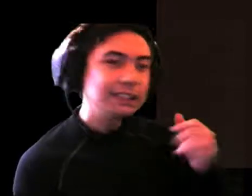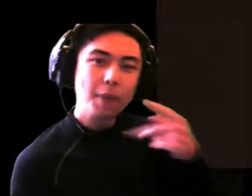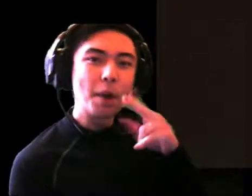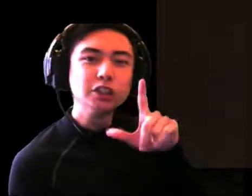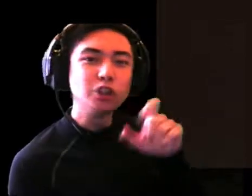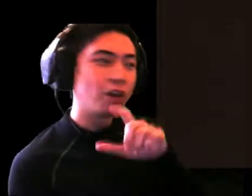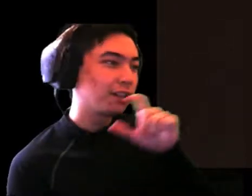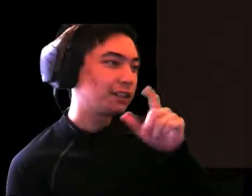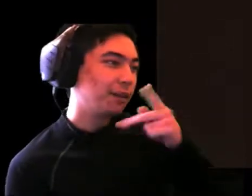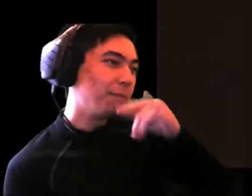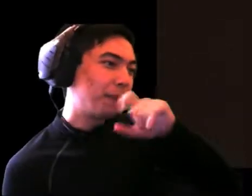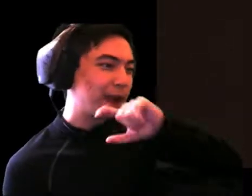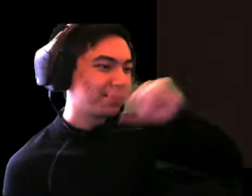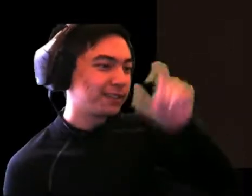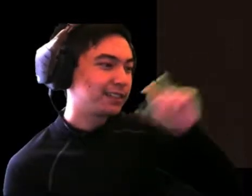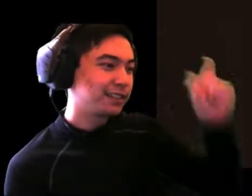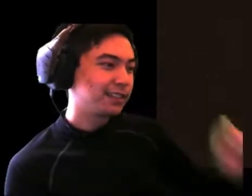It's a puzzle!